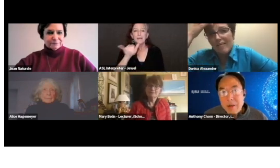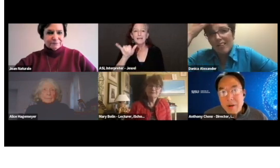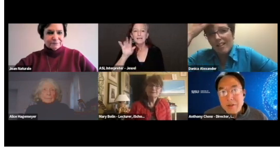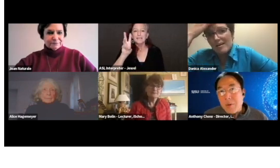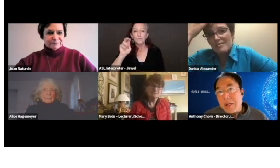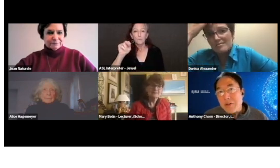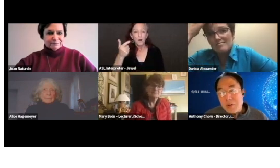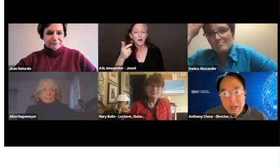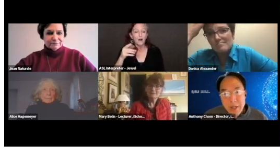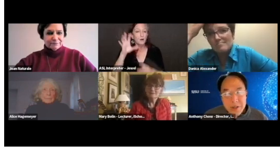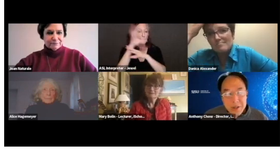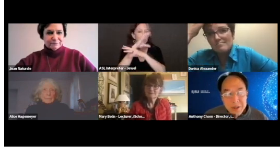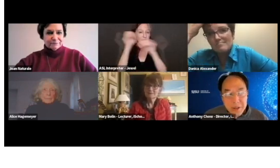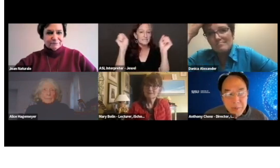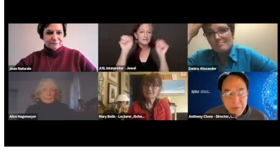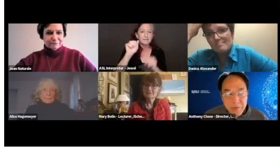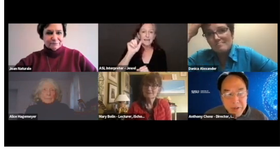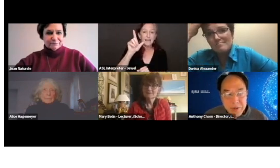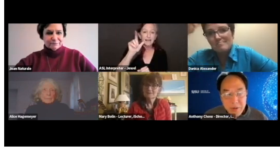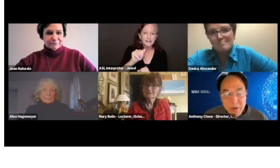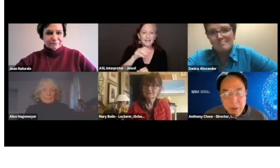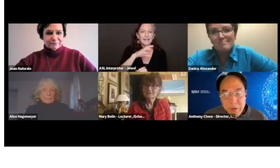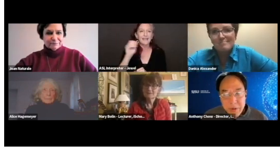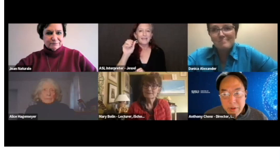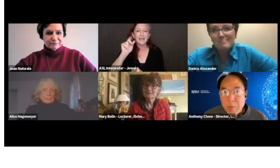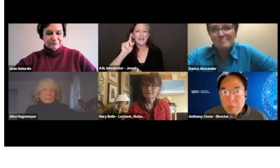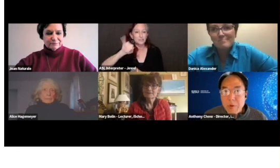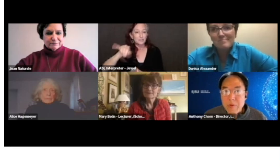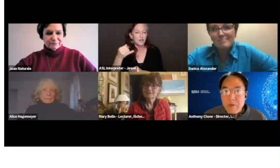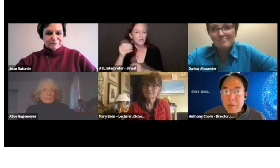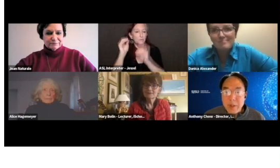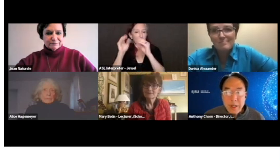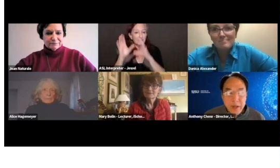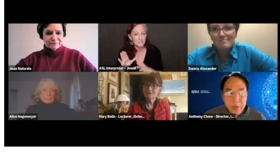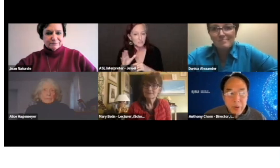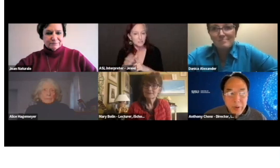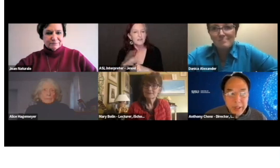and also a high school adjunct professor along with a number of API library